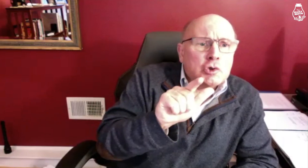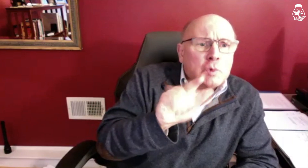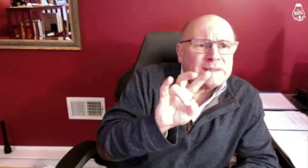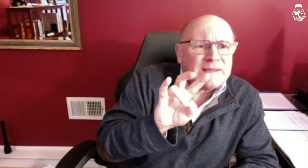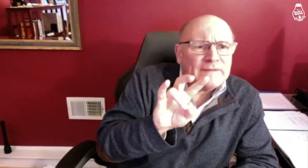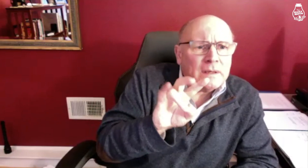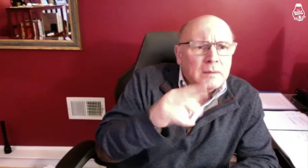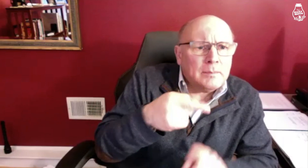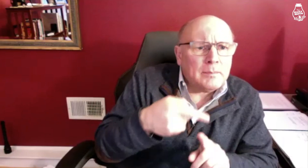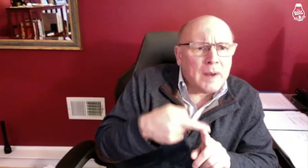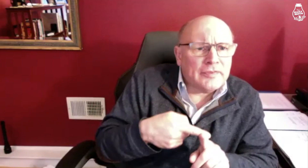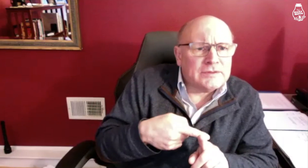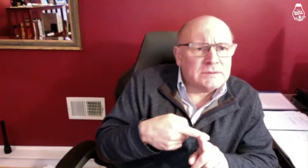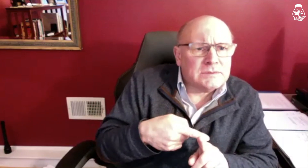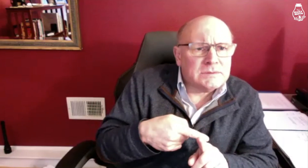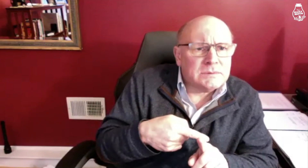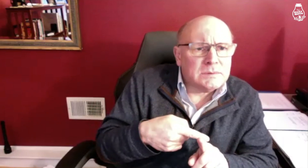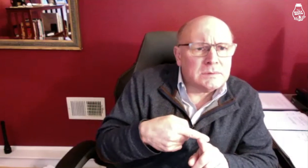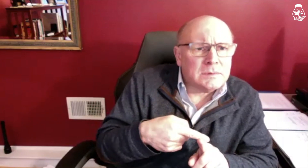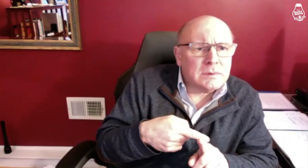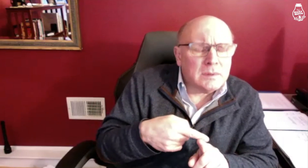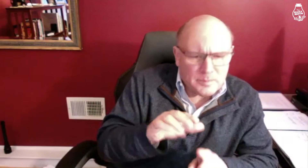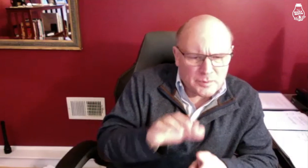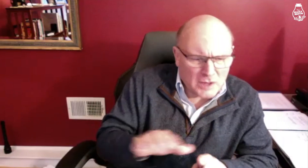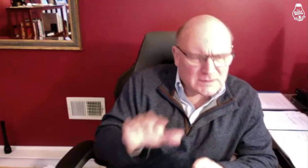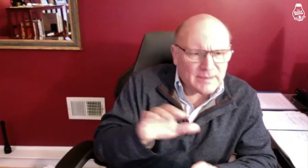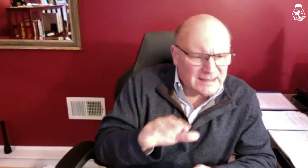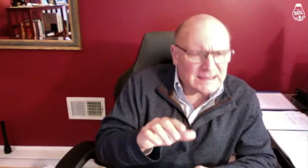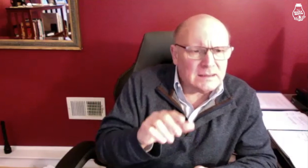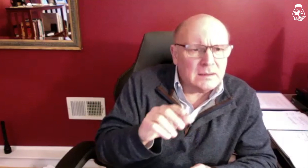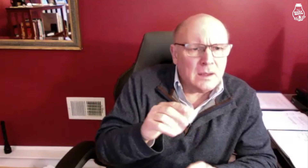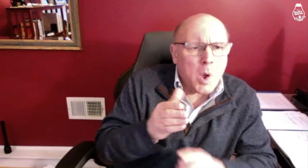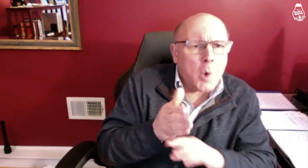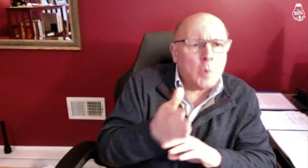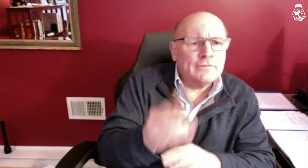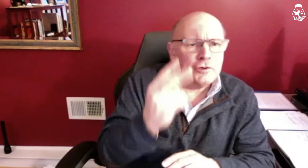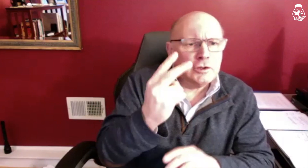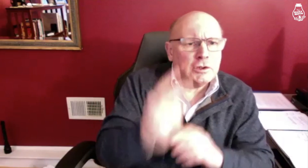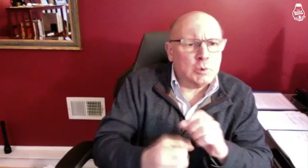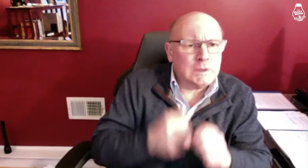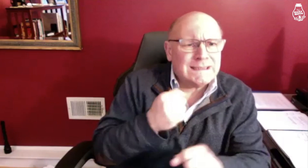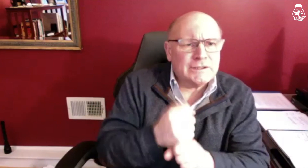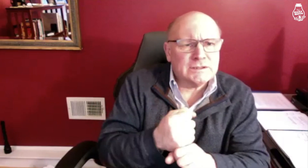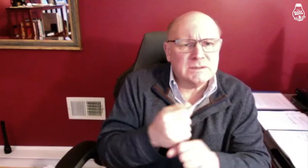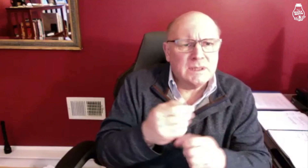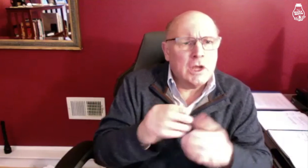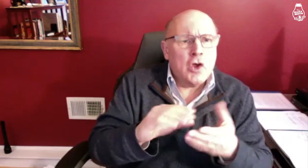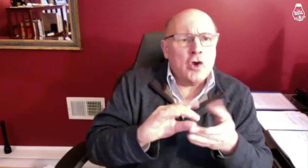27 months, approximately over two years.